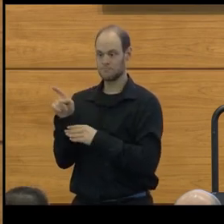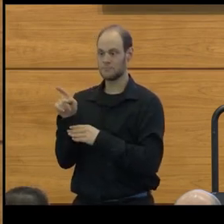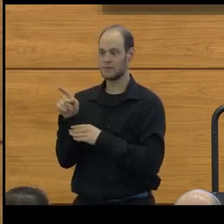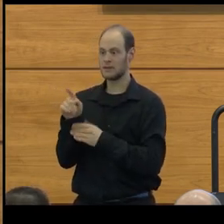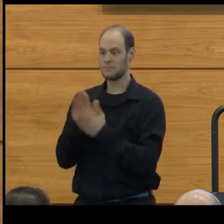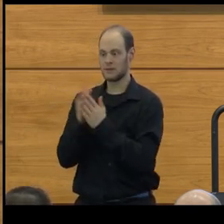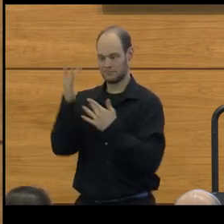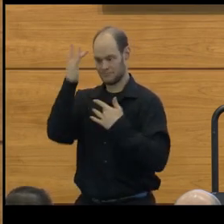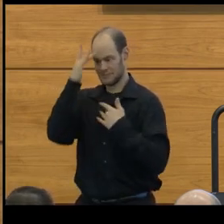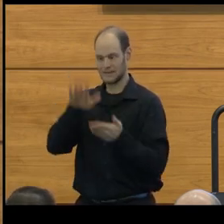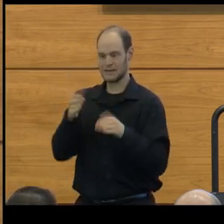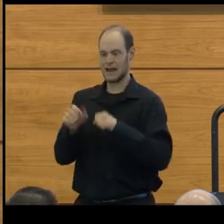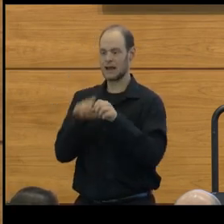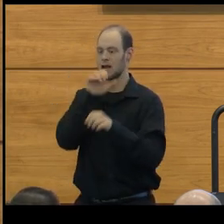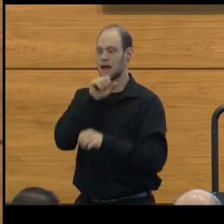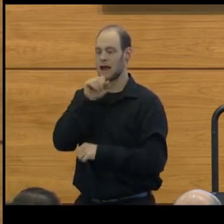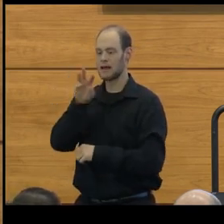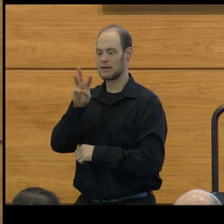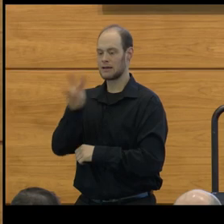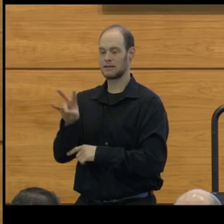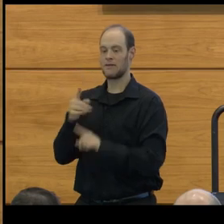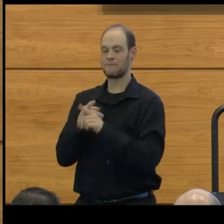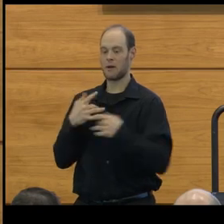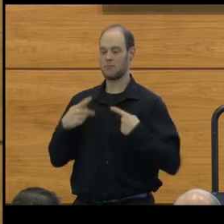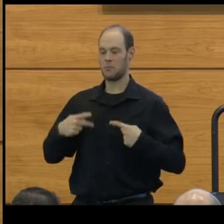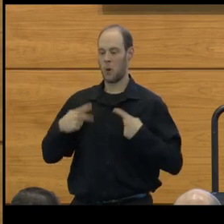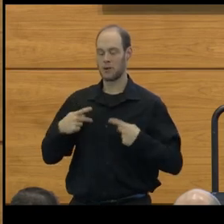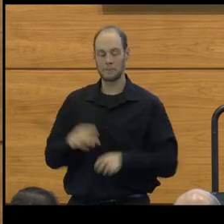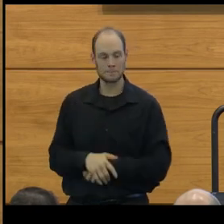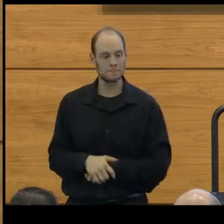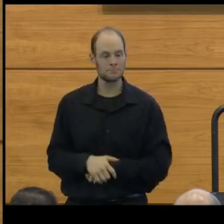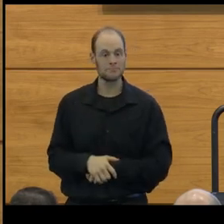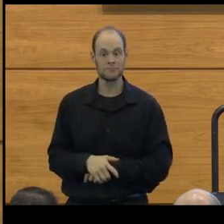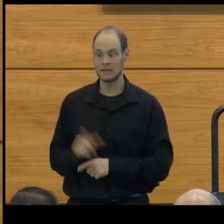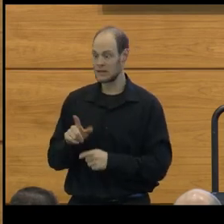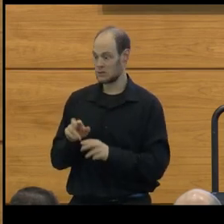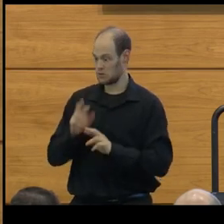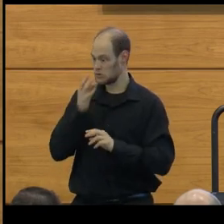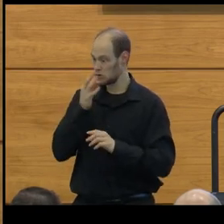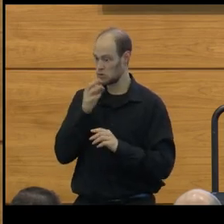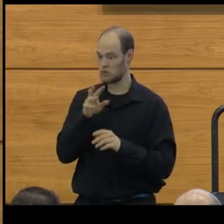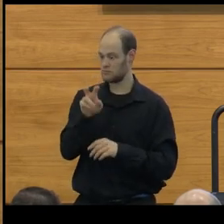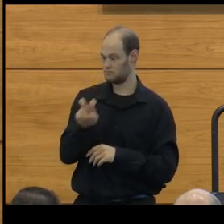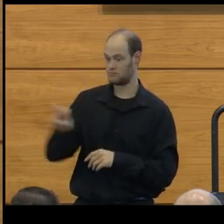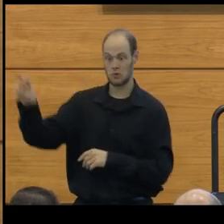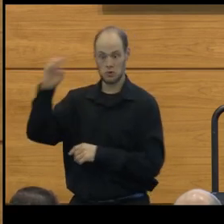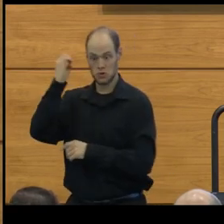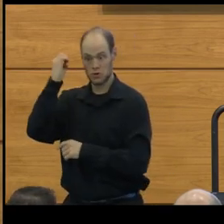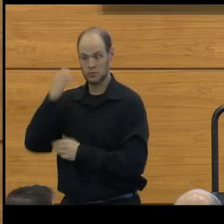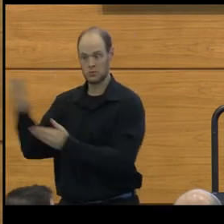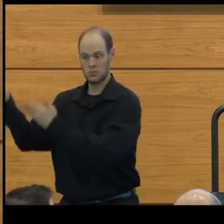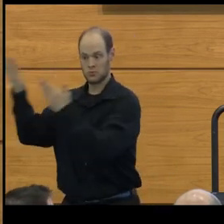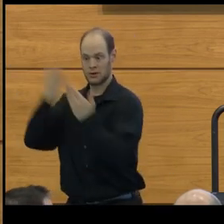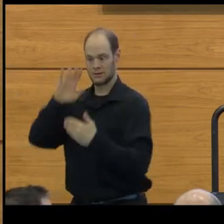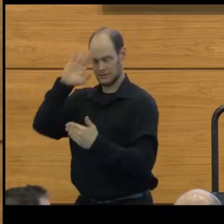and died at age 67 from pneumonia, just as he was preparing to travel to Europe to bring home his son,